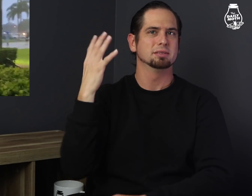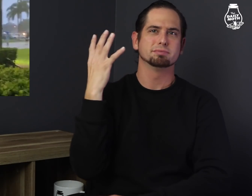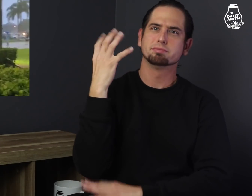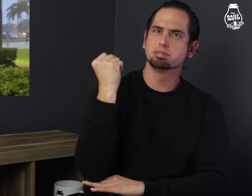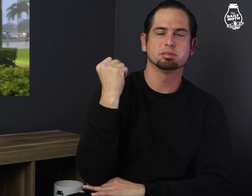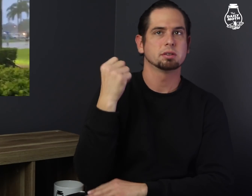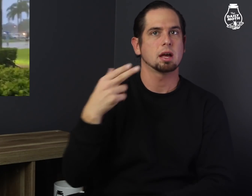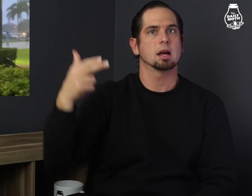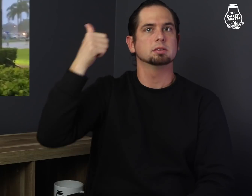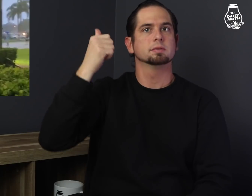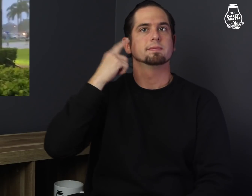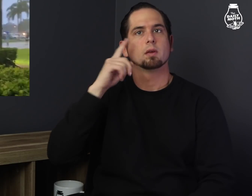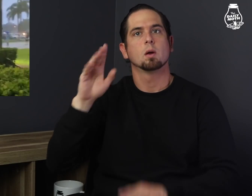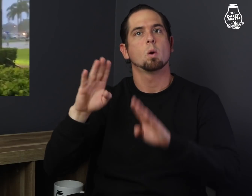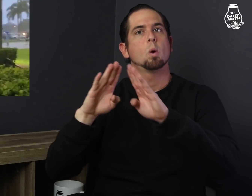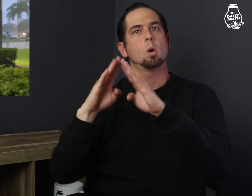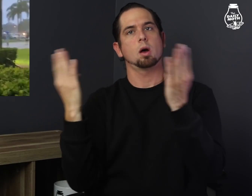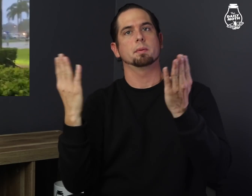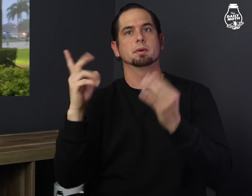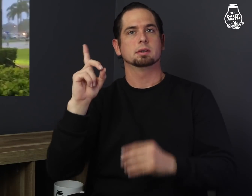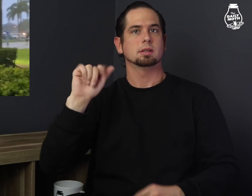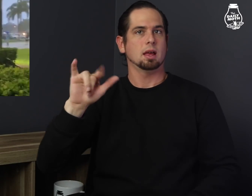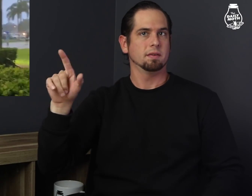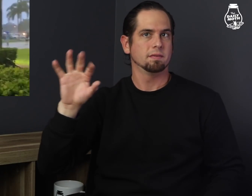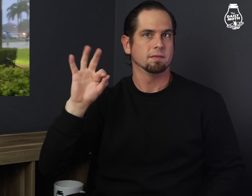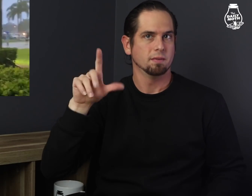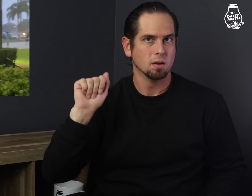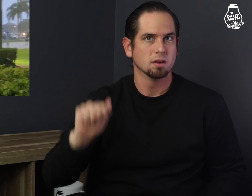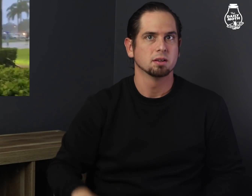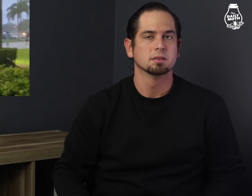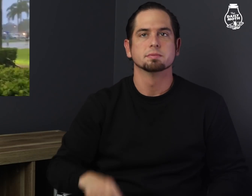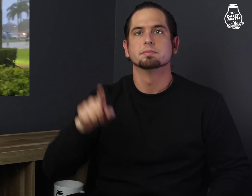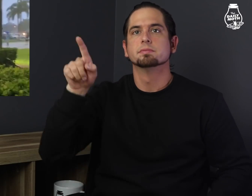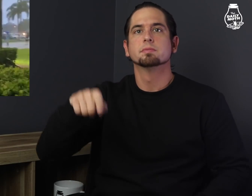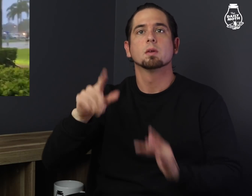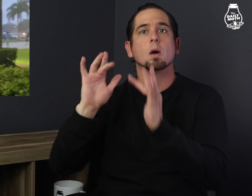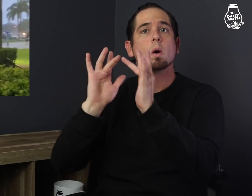which is a record for opening day for Florida.